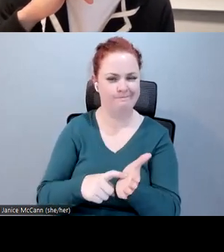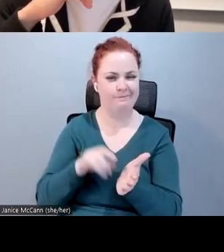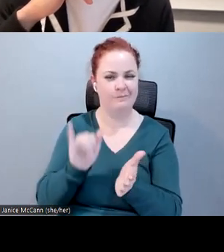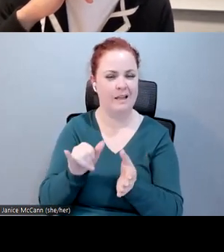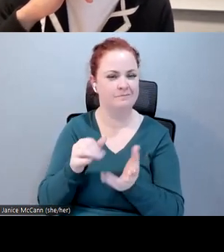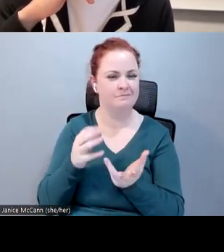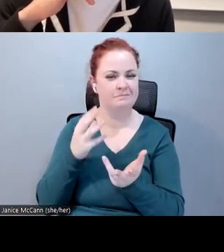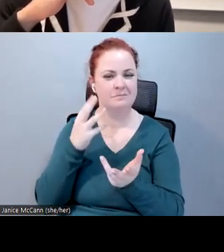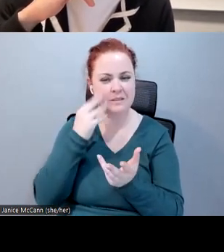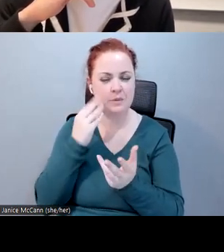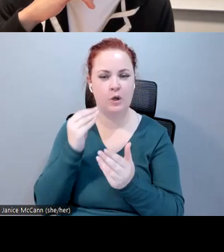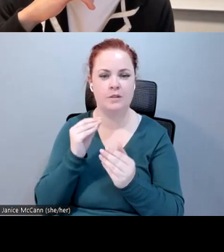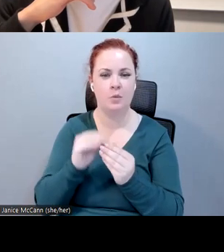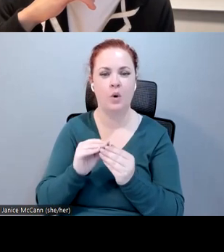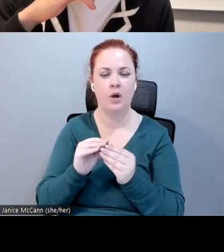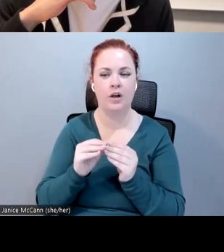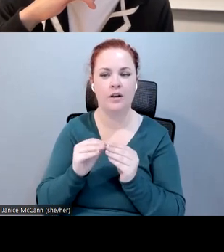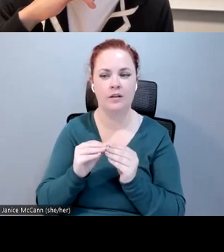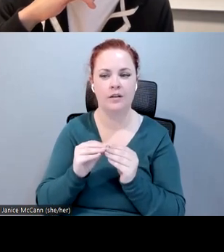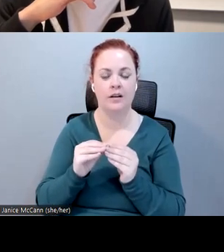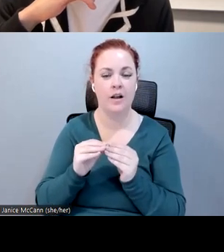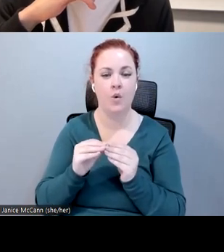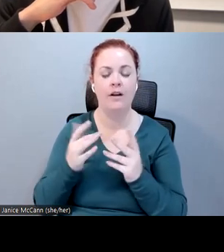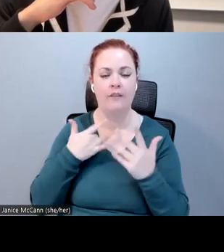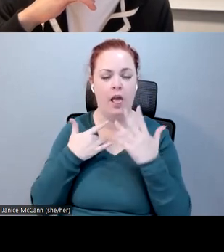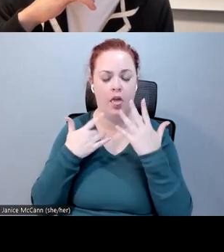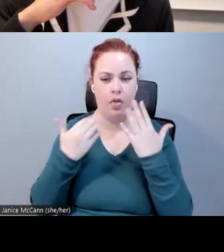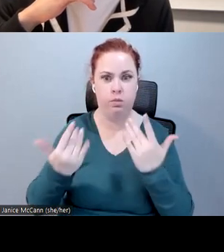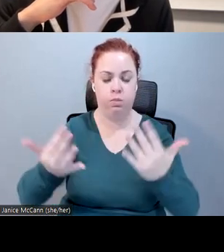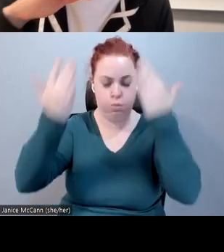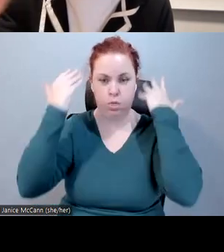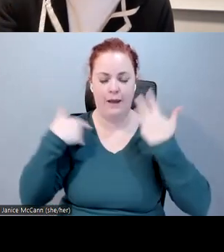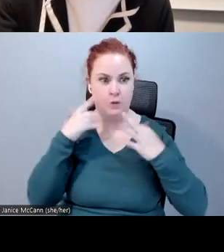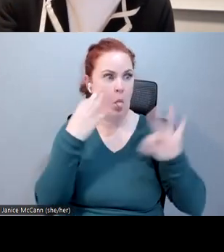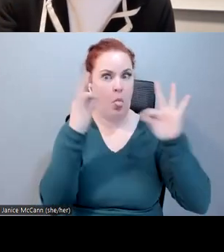reduce cognitive verbal overload, and make it easy to